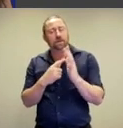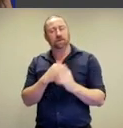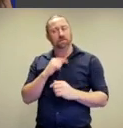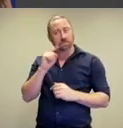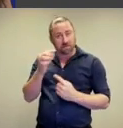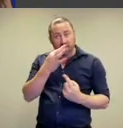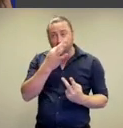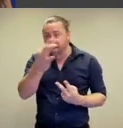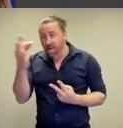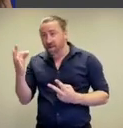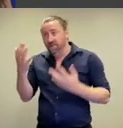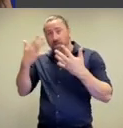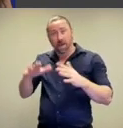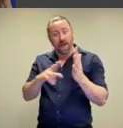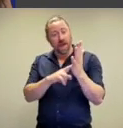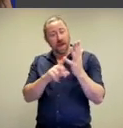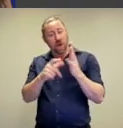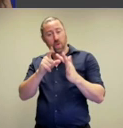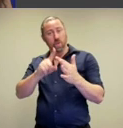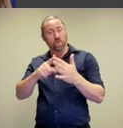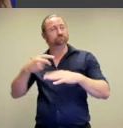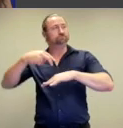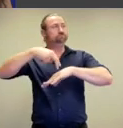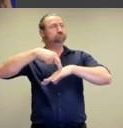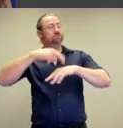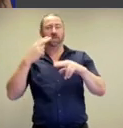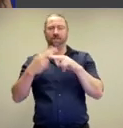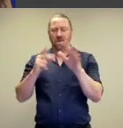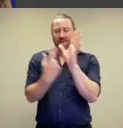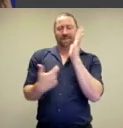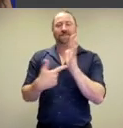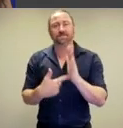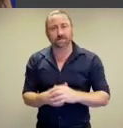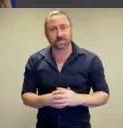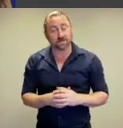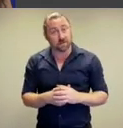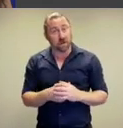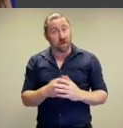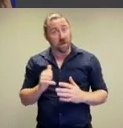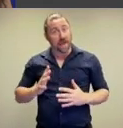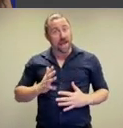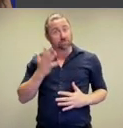all of you, have you ever been